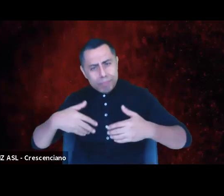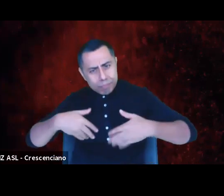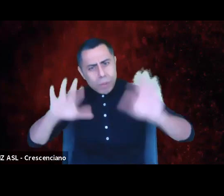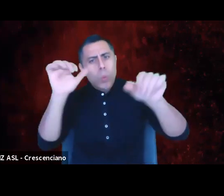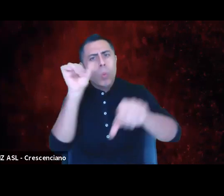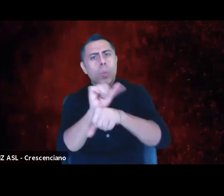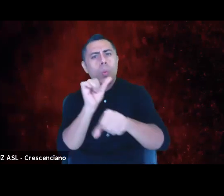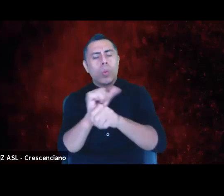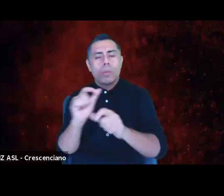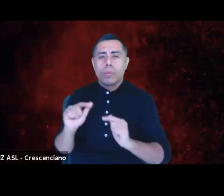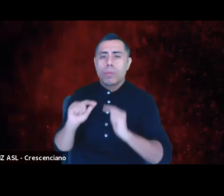Passing it to Sam.